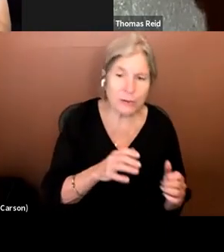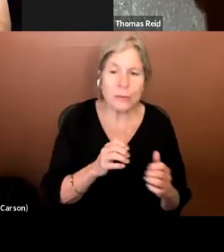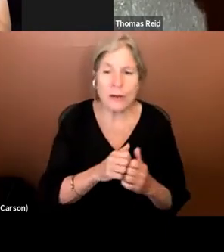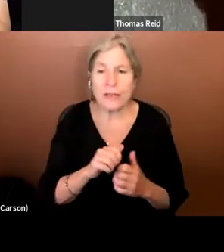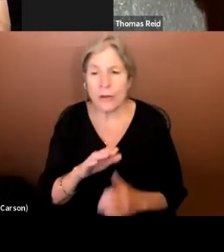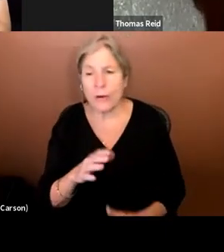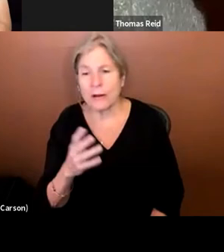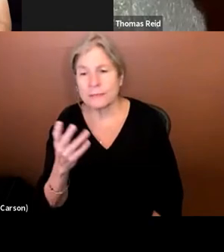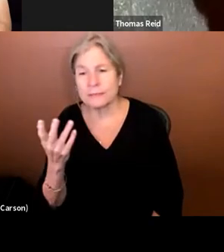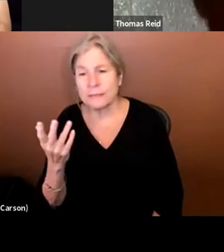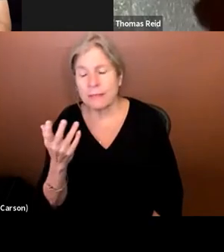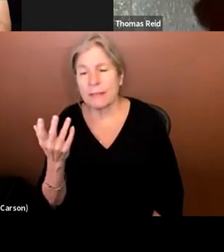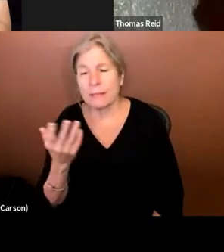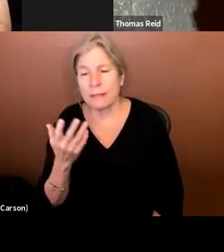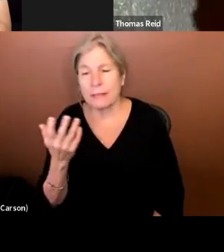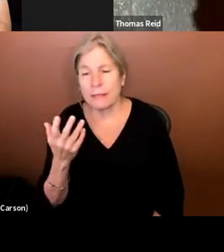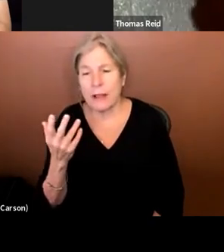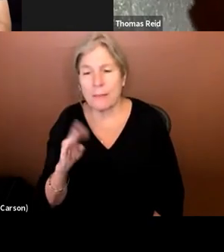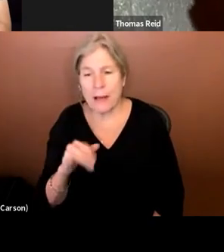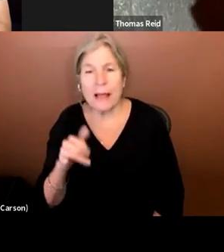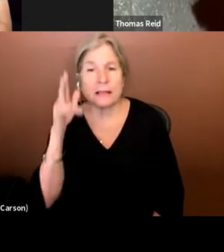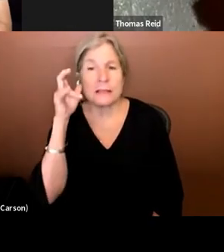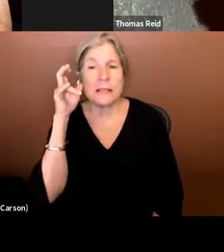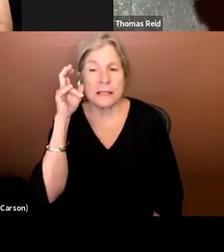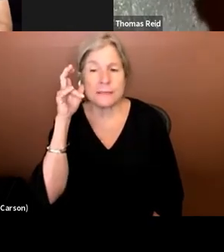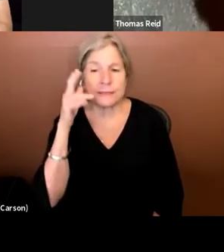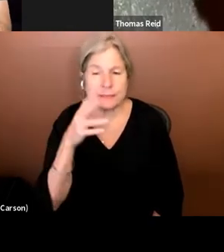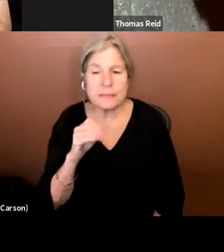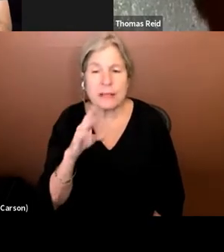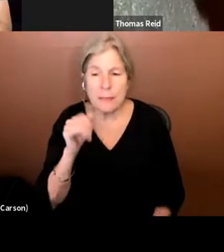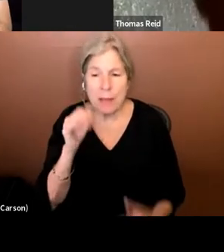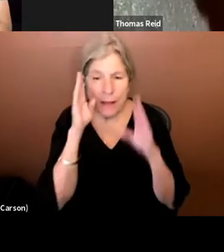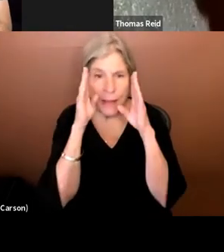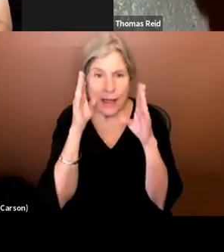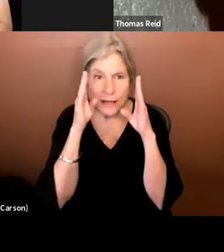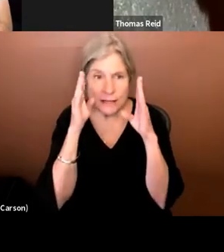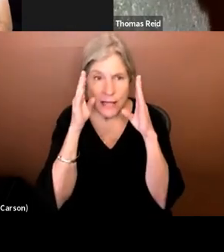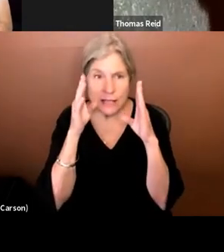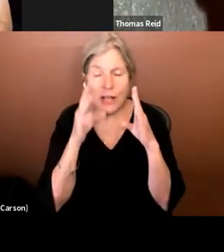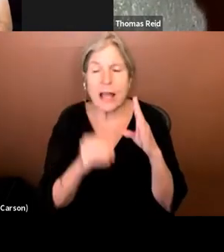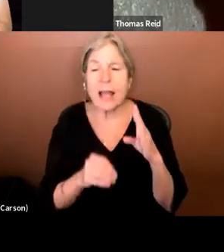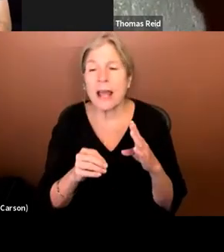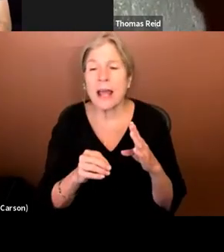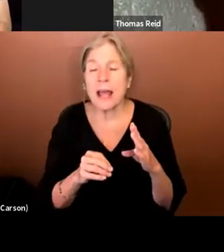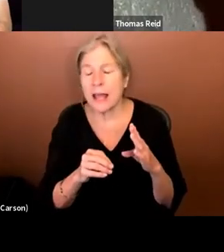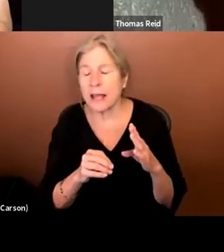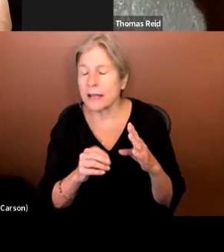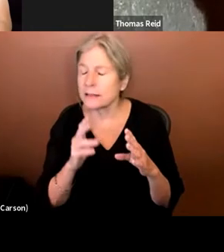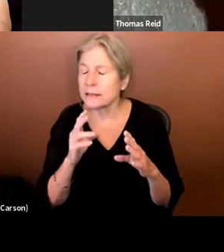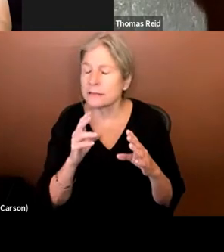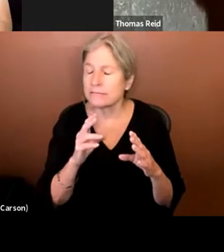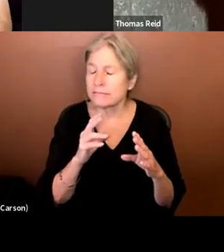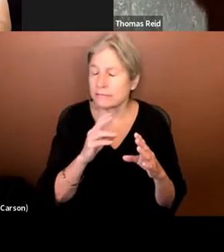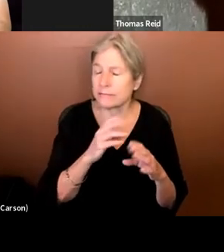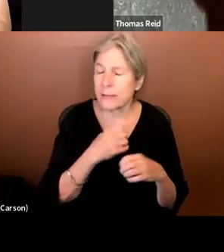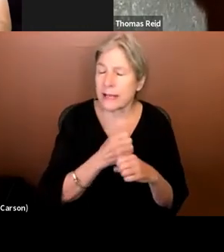by listening and by paying attention and drawing conclusions from what you hear